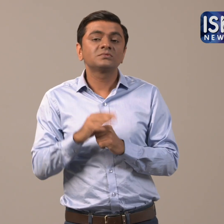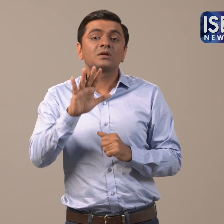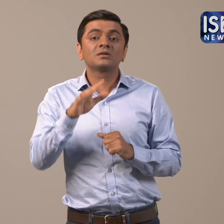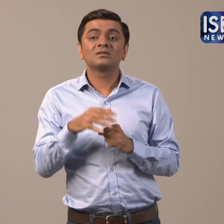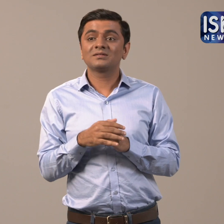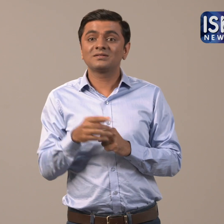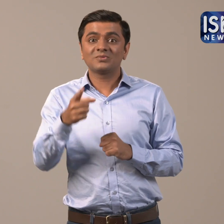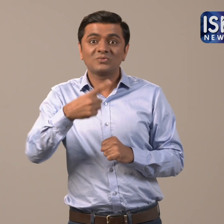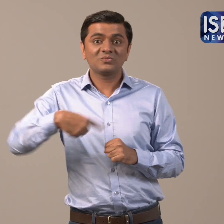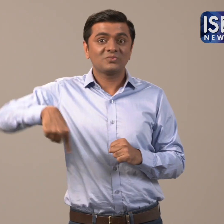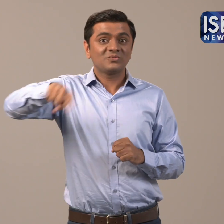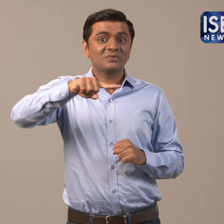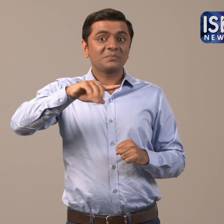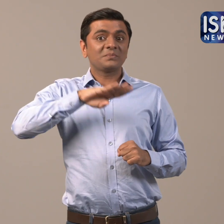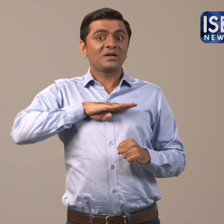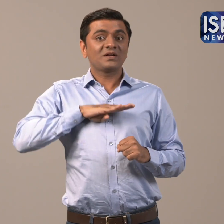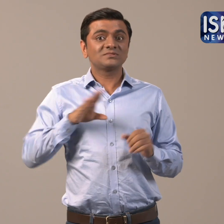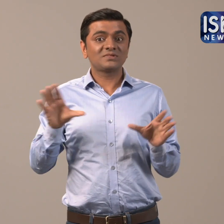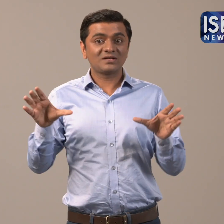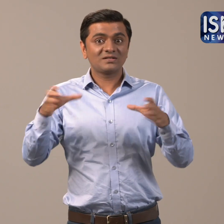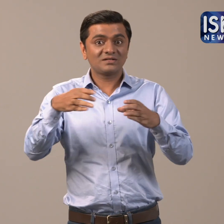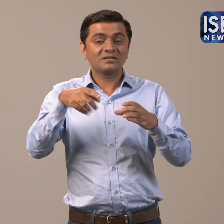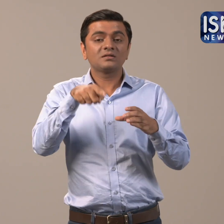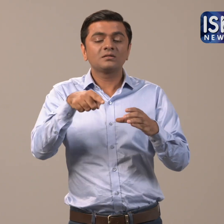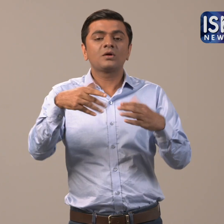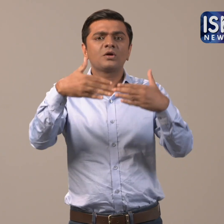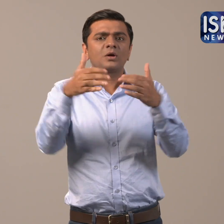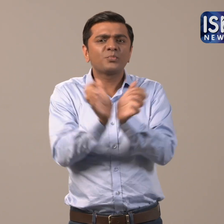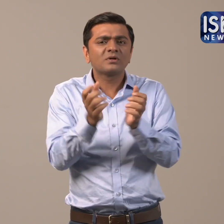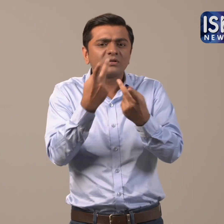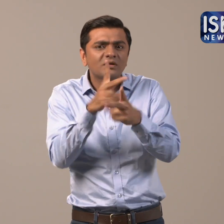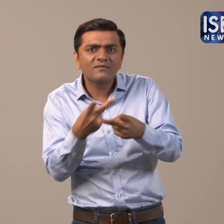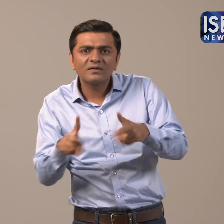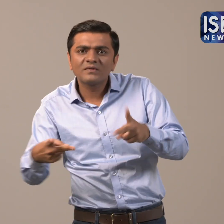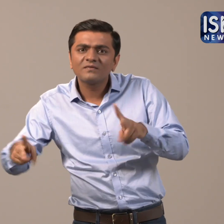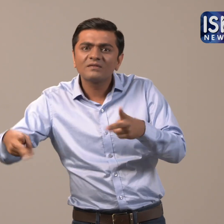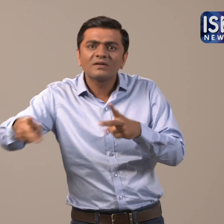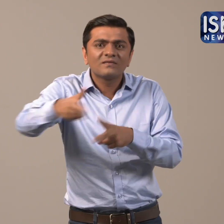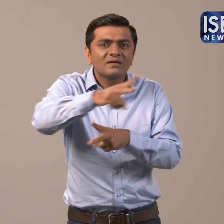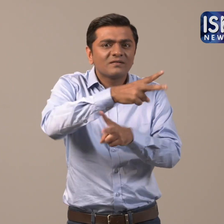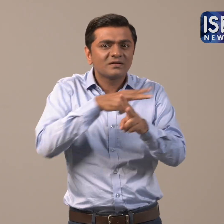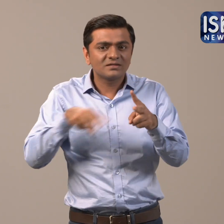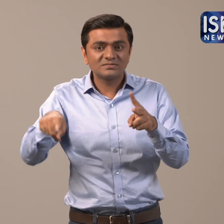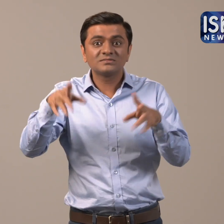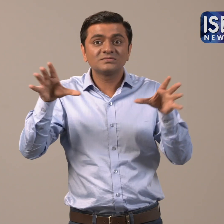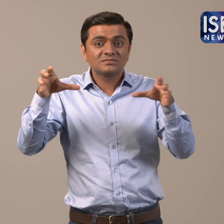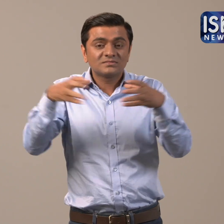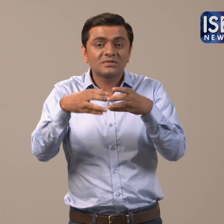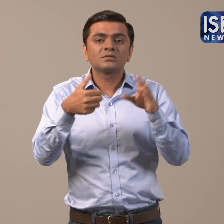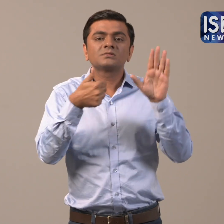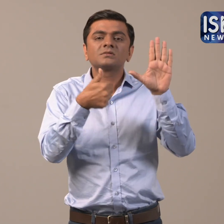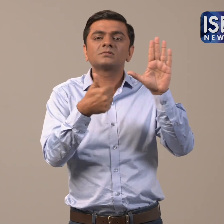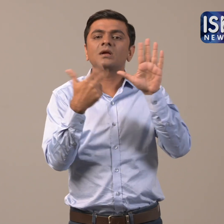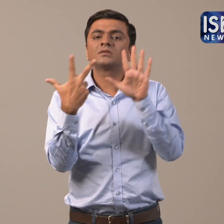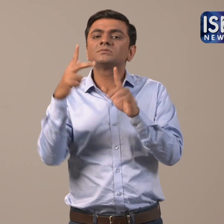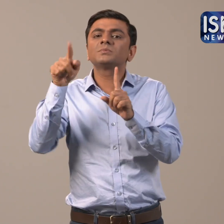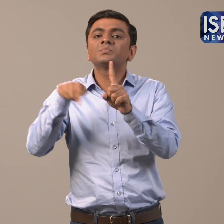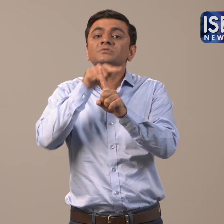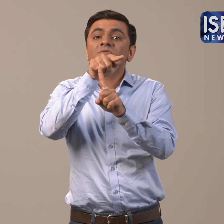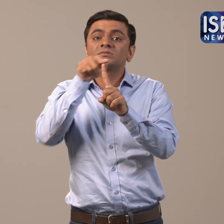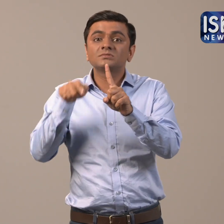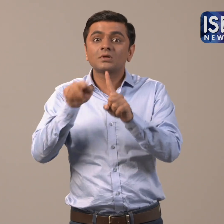The total reservation quota for all the different communities in Maharashtra is now 68%.